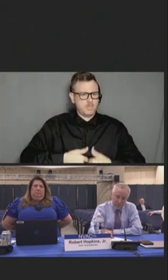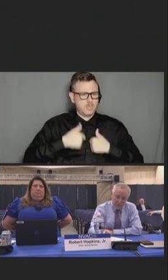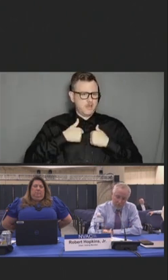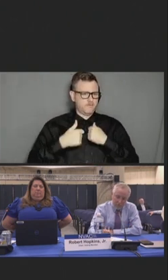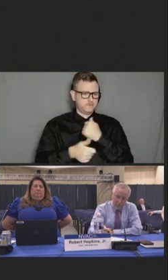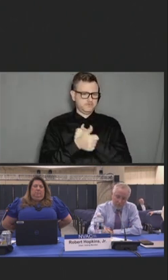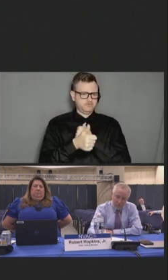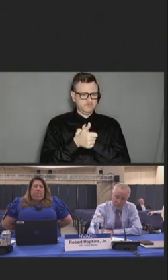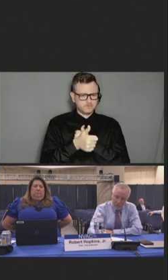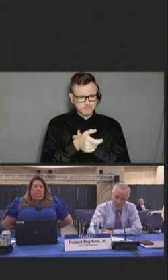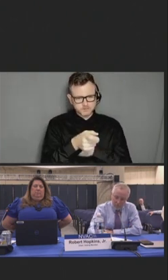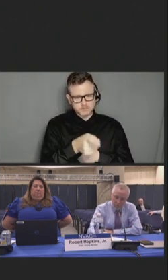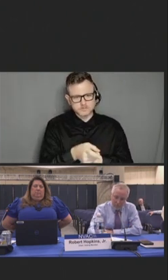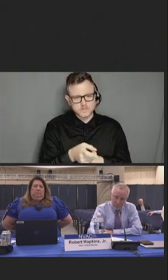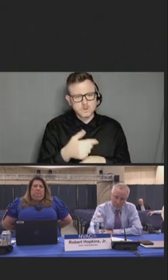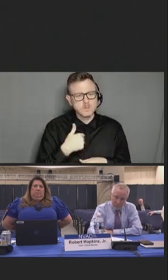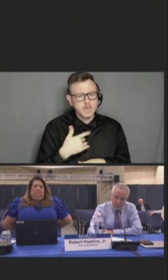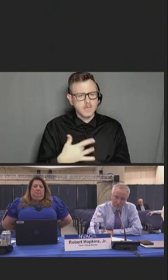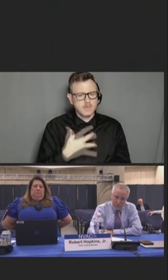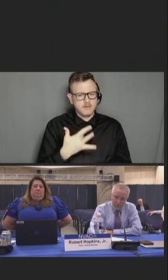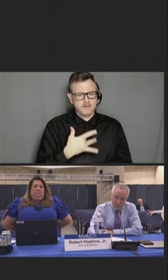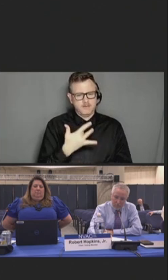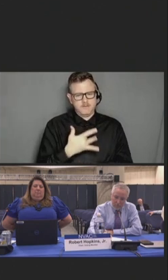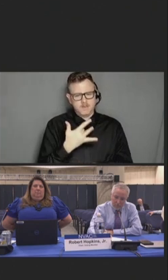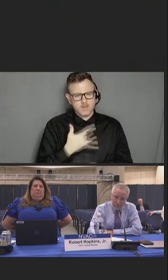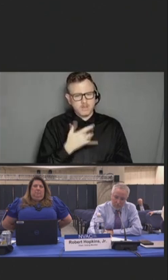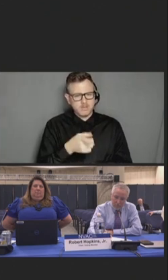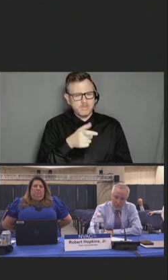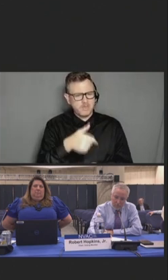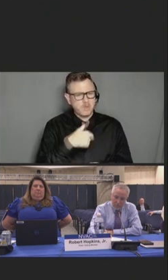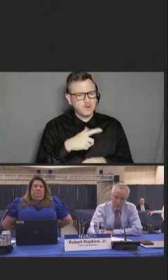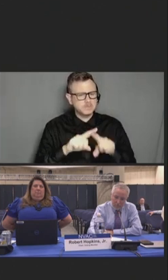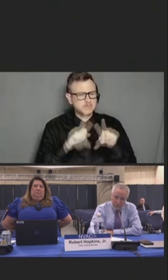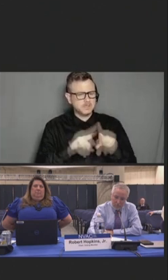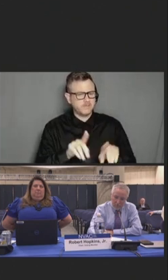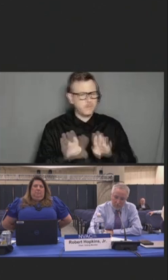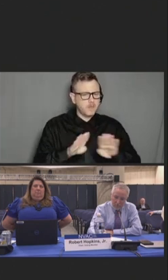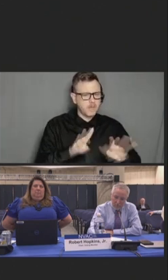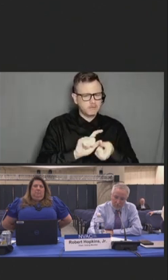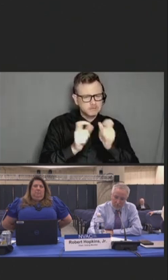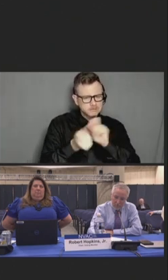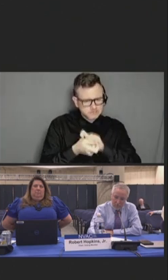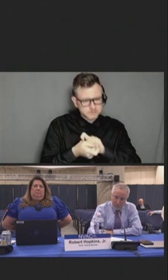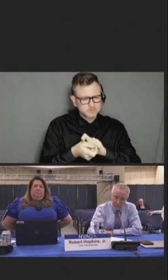feeling excluded among other variables were associated with post-traumatic stress symptoms.